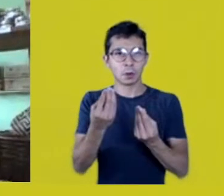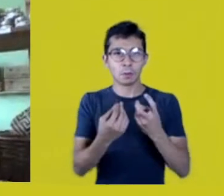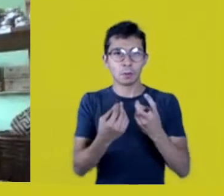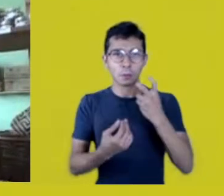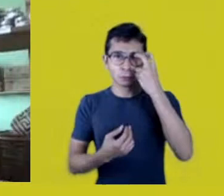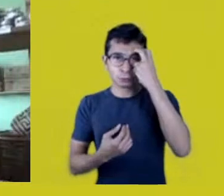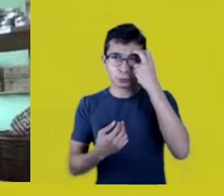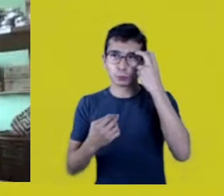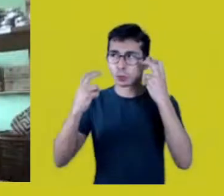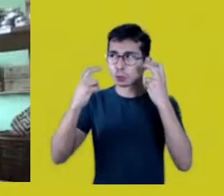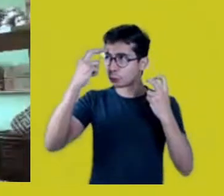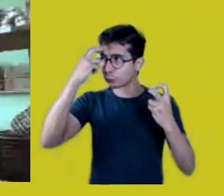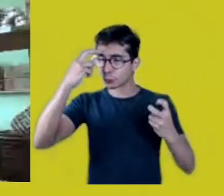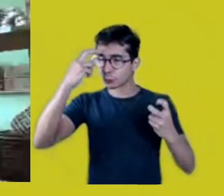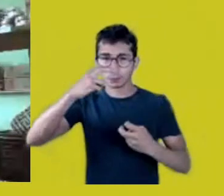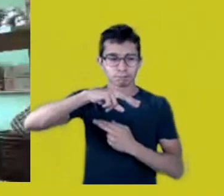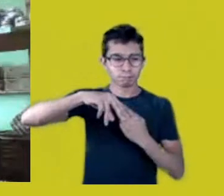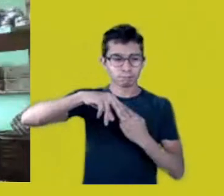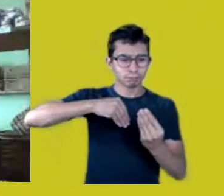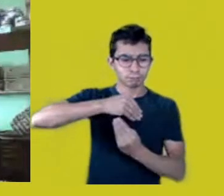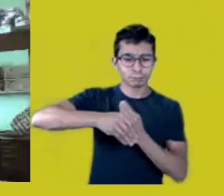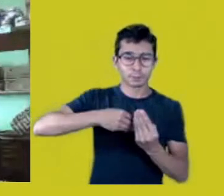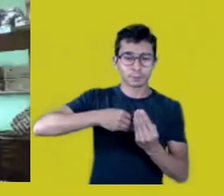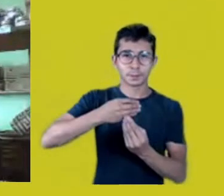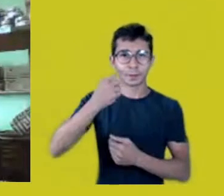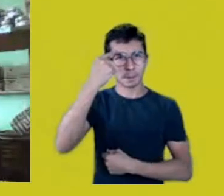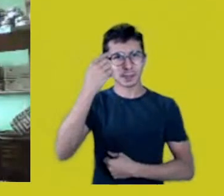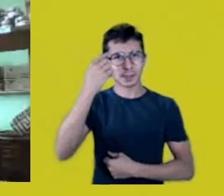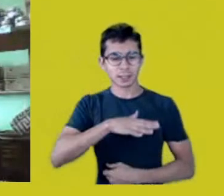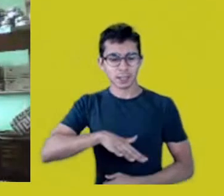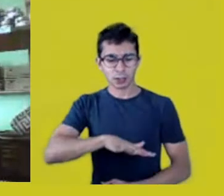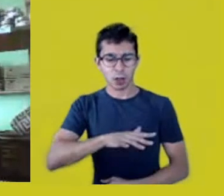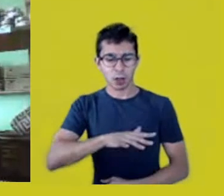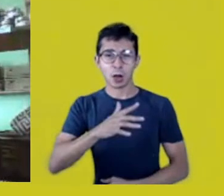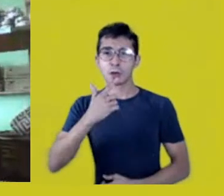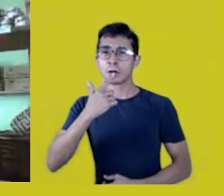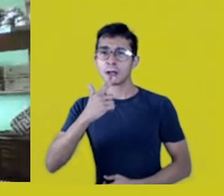this relation among territory, language and spirituality is,